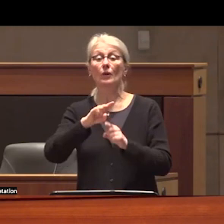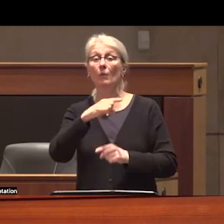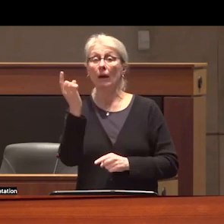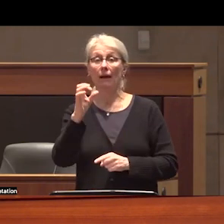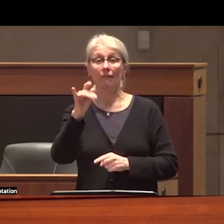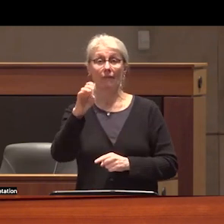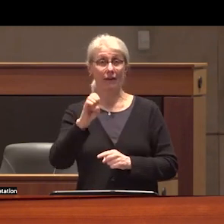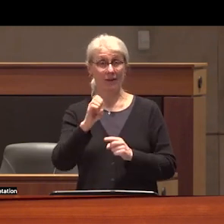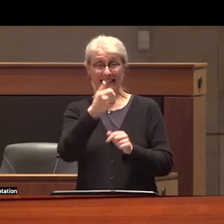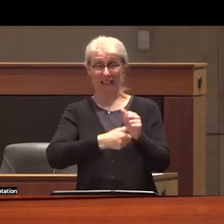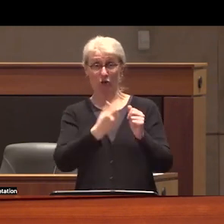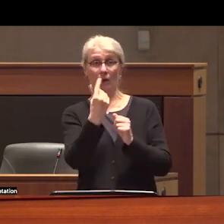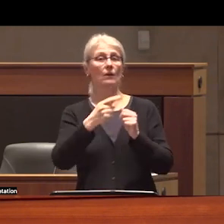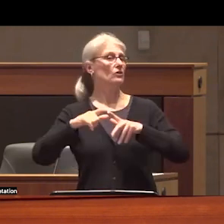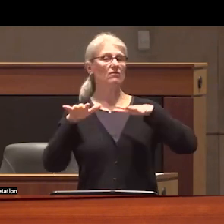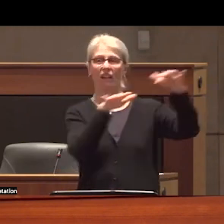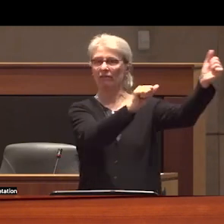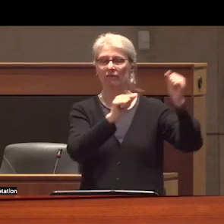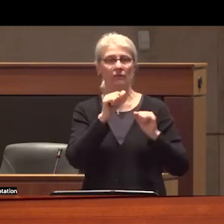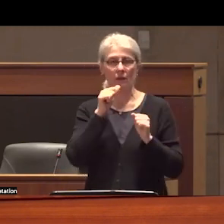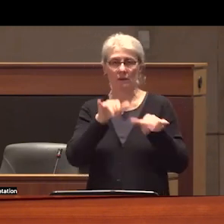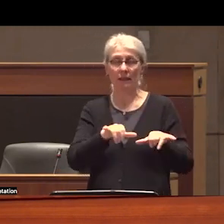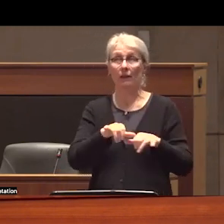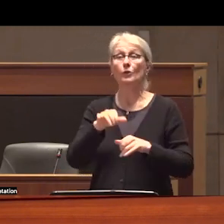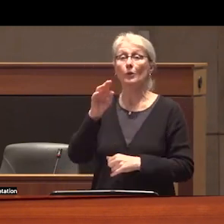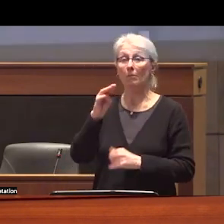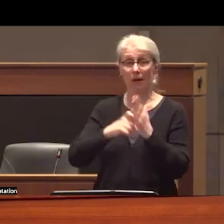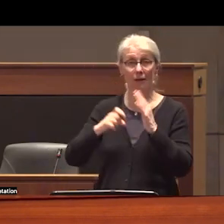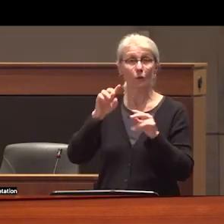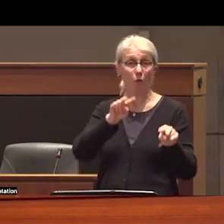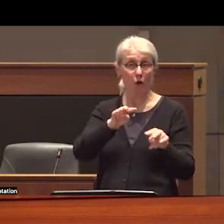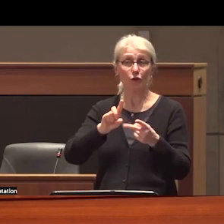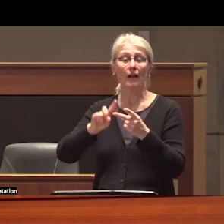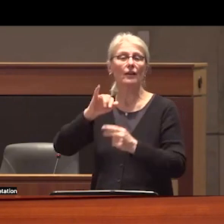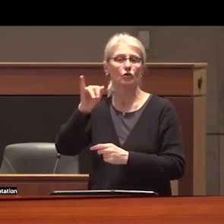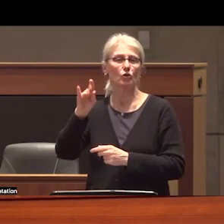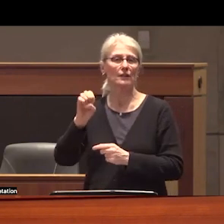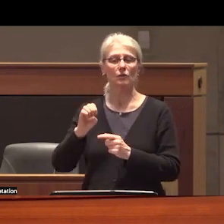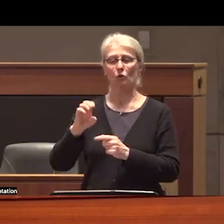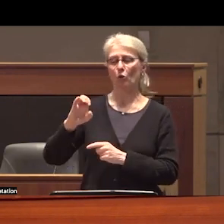shortly after it happened mining watch and the Justice incorporate accountability project have